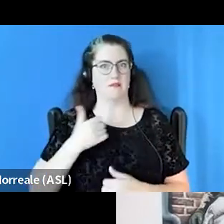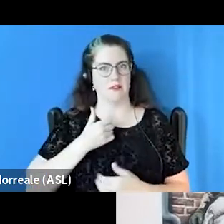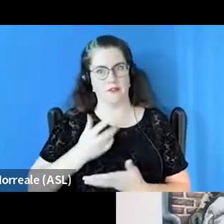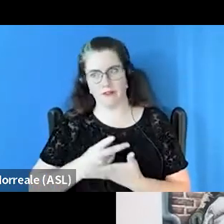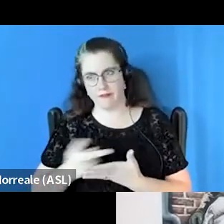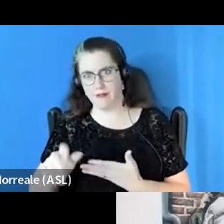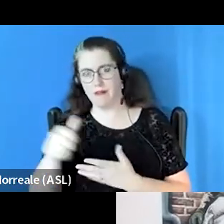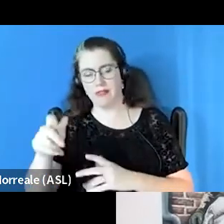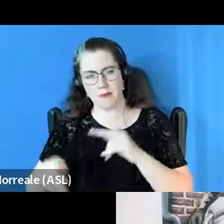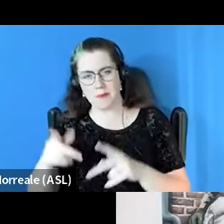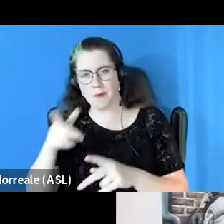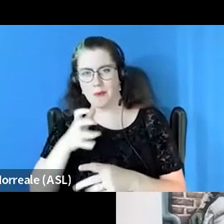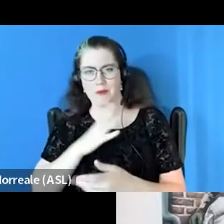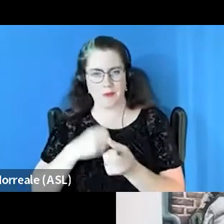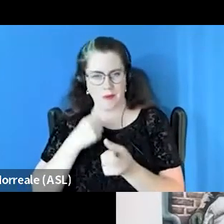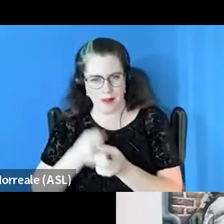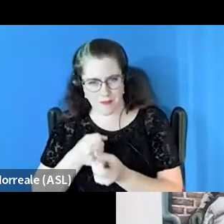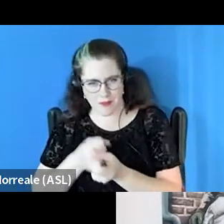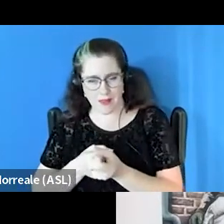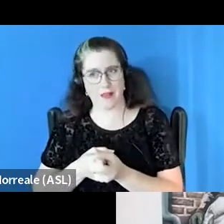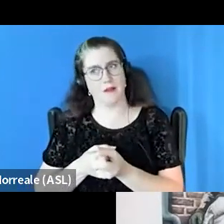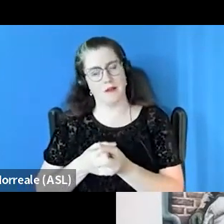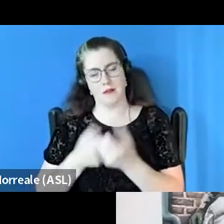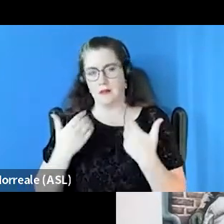who wanna advocate and are strongly advocating better yet